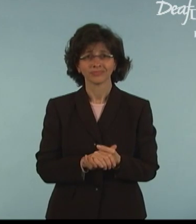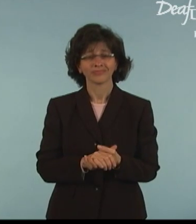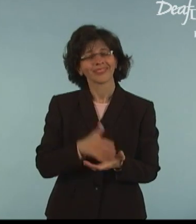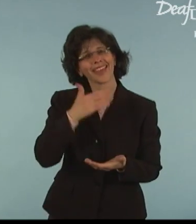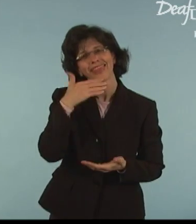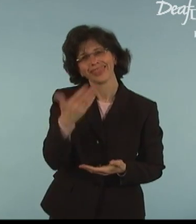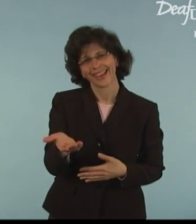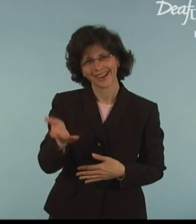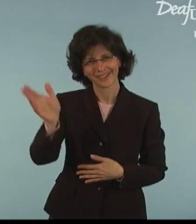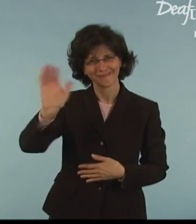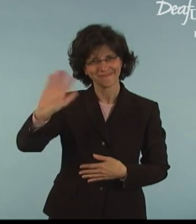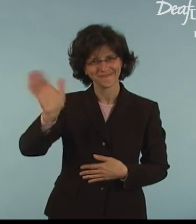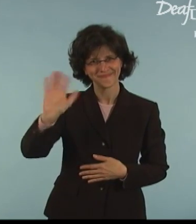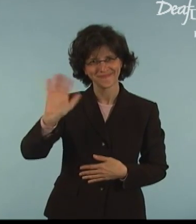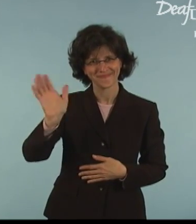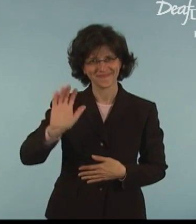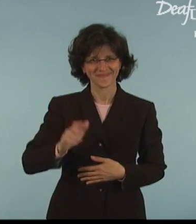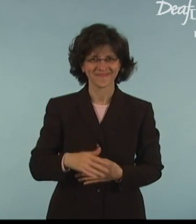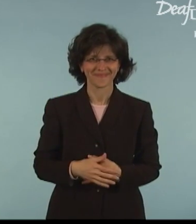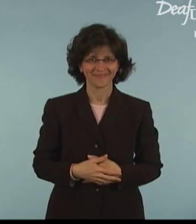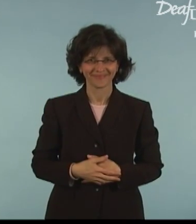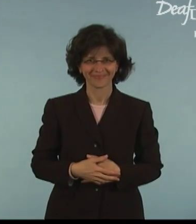Thank you!